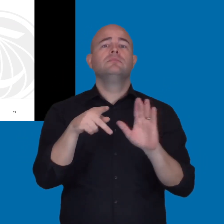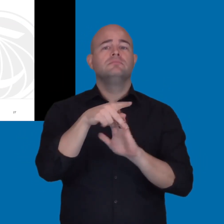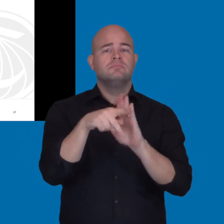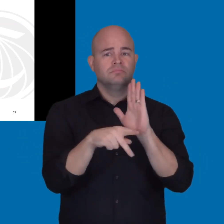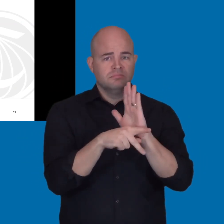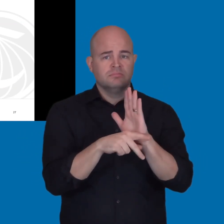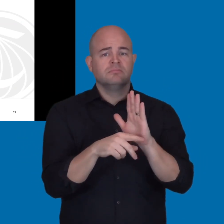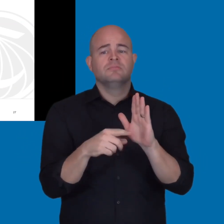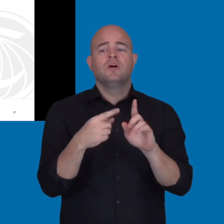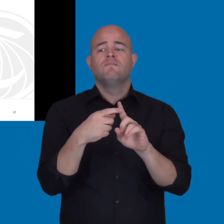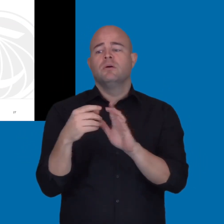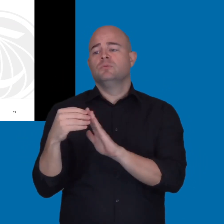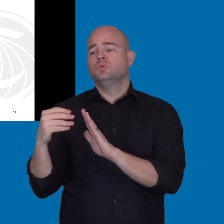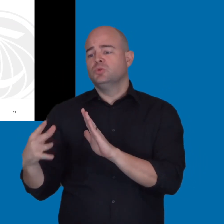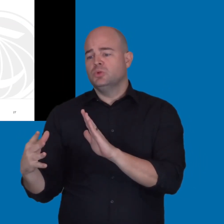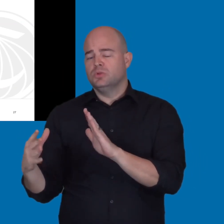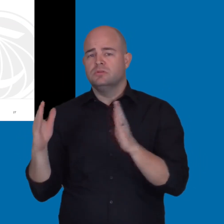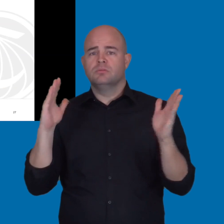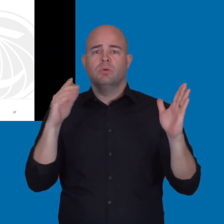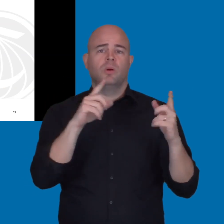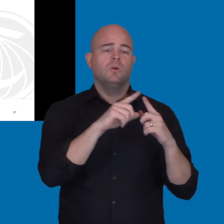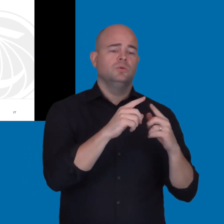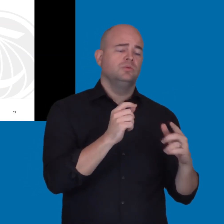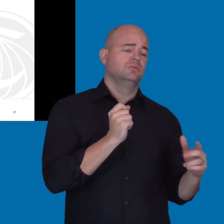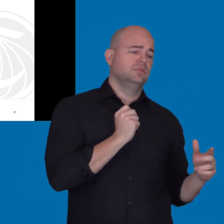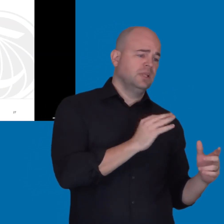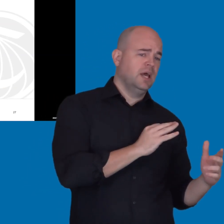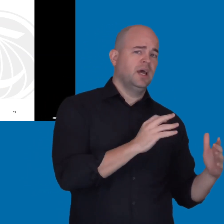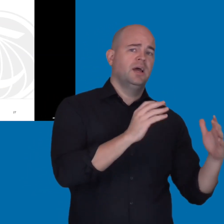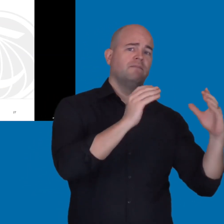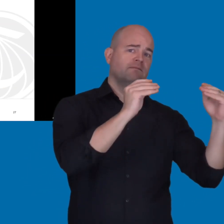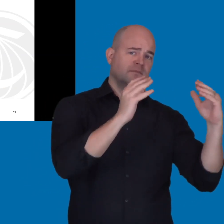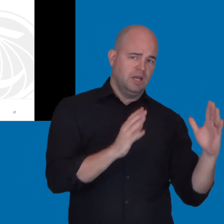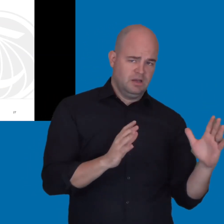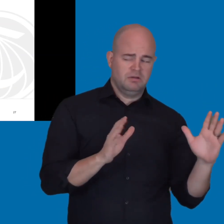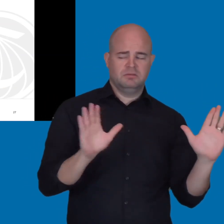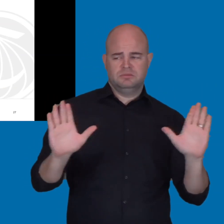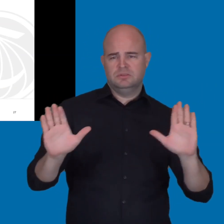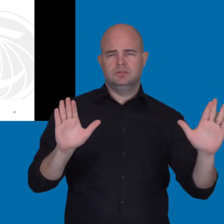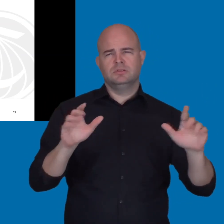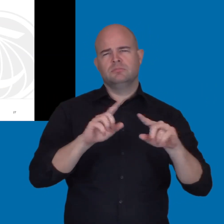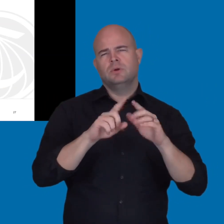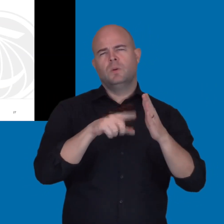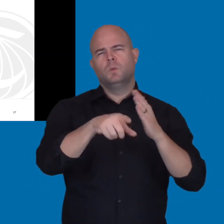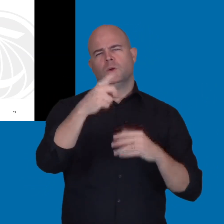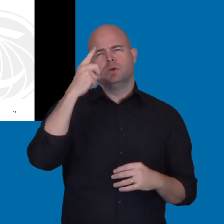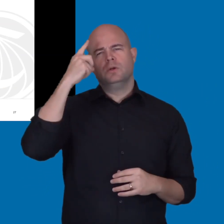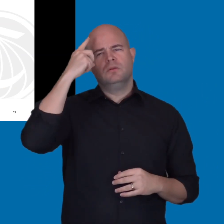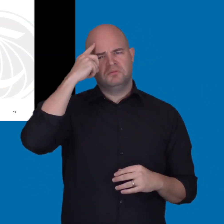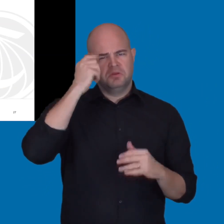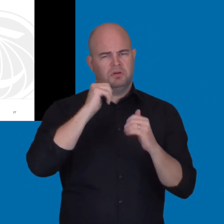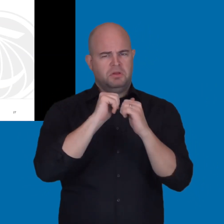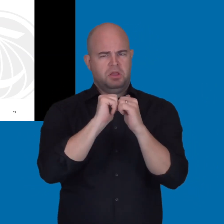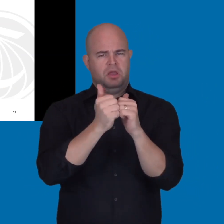And I know it's a different protocol when you're dealing from students as opposed to faculty and staff.